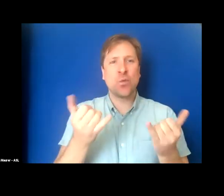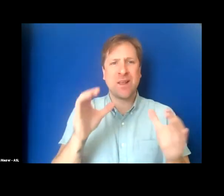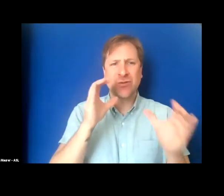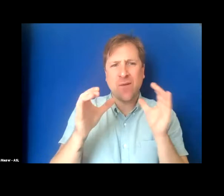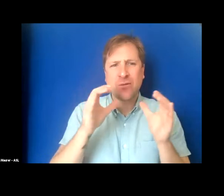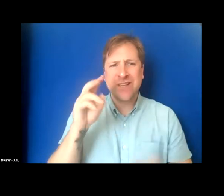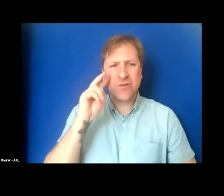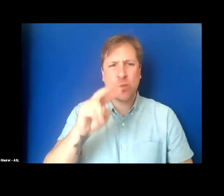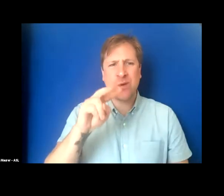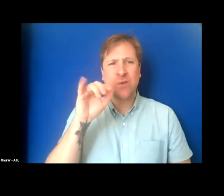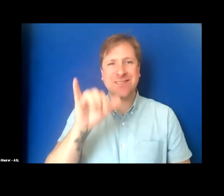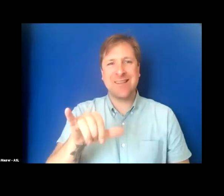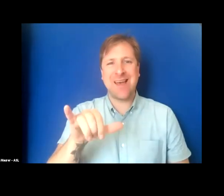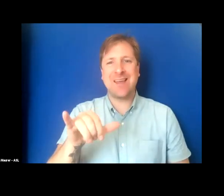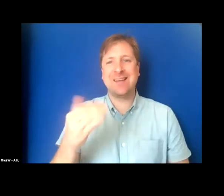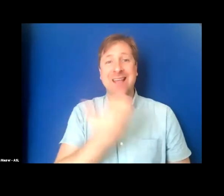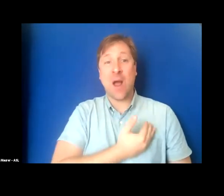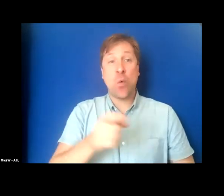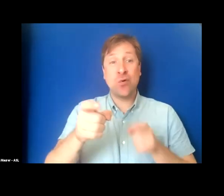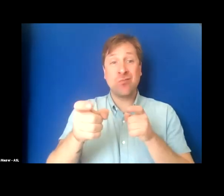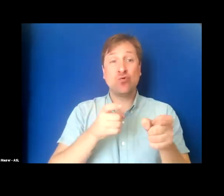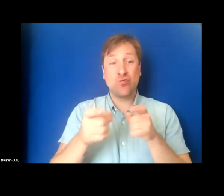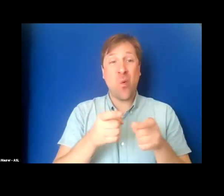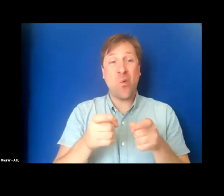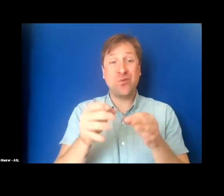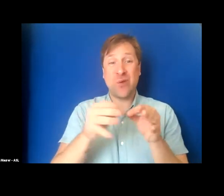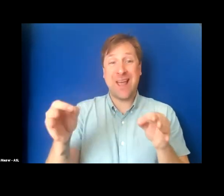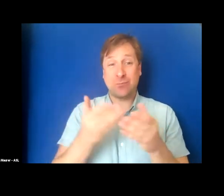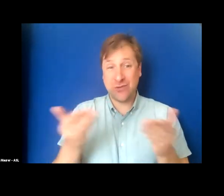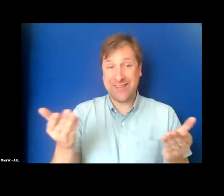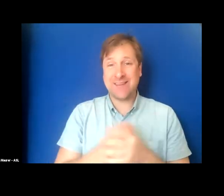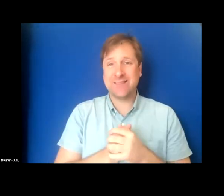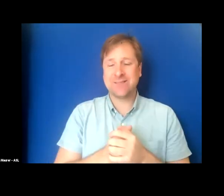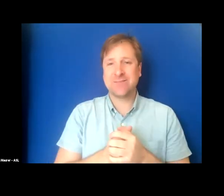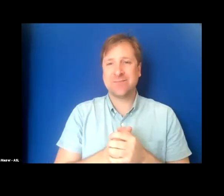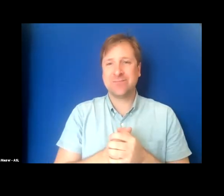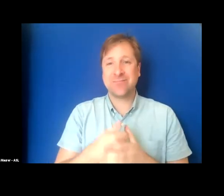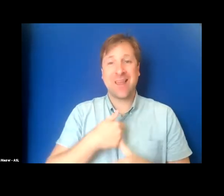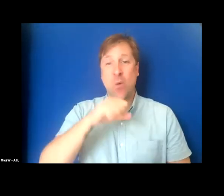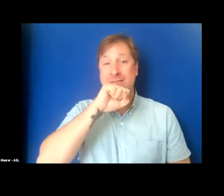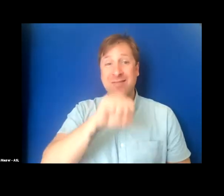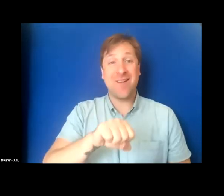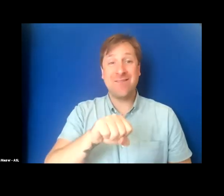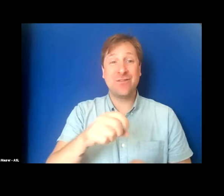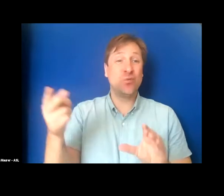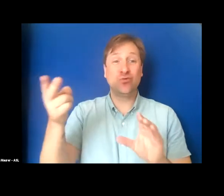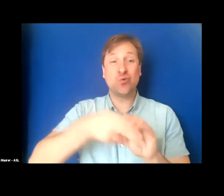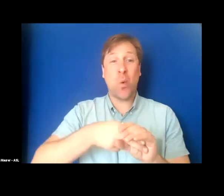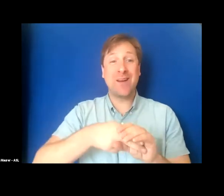as in our control to get things captioned. And I’d love for us all to join together in a collective commitment